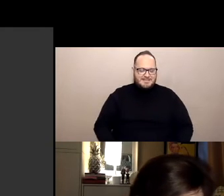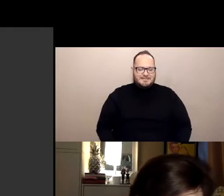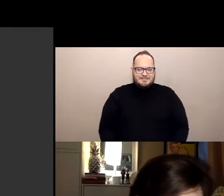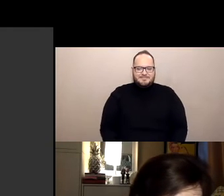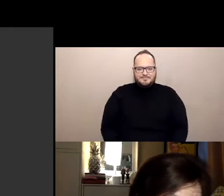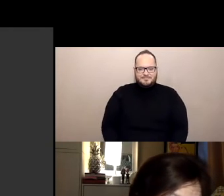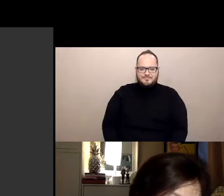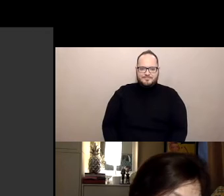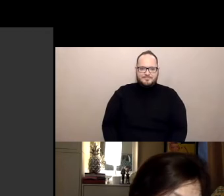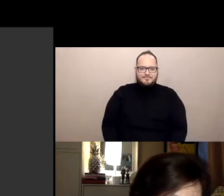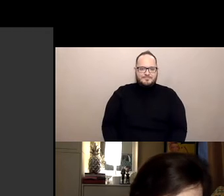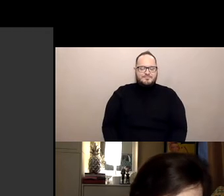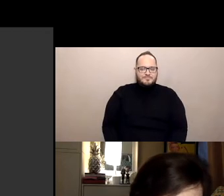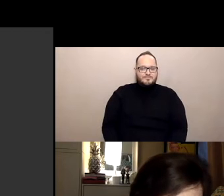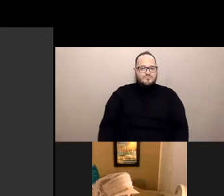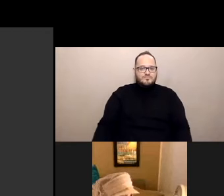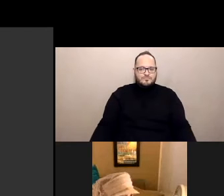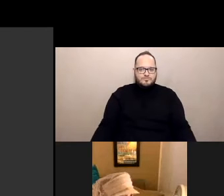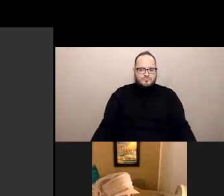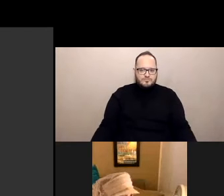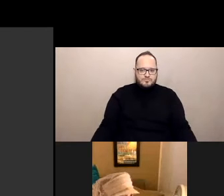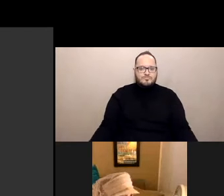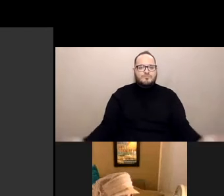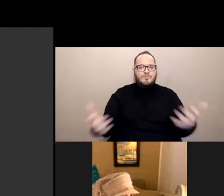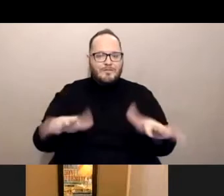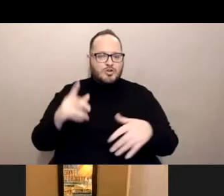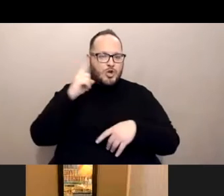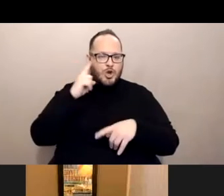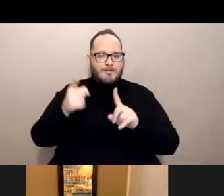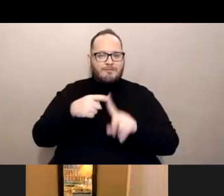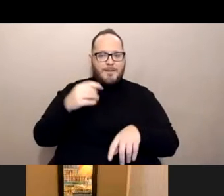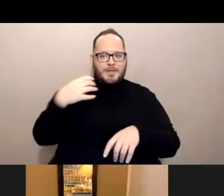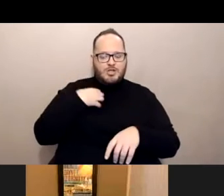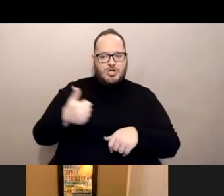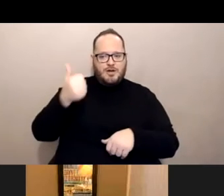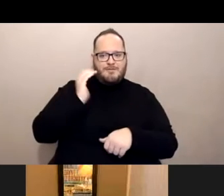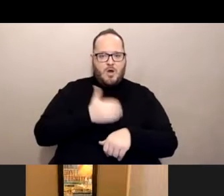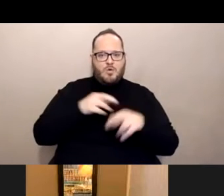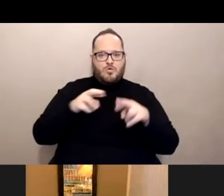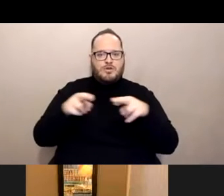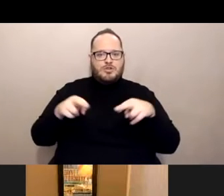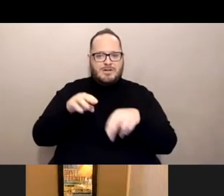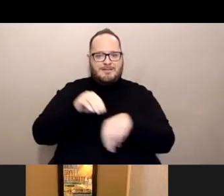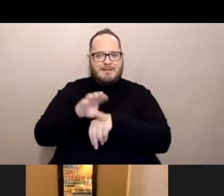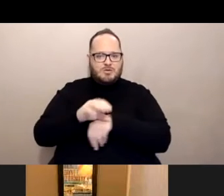So you heard from our chair of the regional advisory committee for the Bay area office on grassroots advocacy